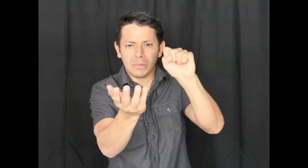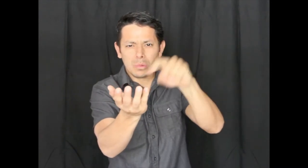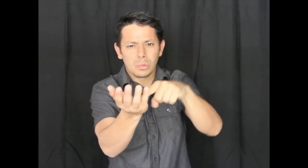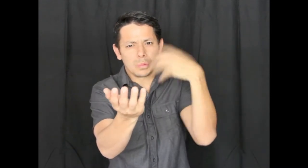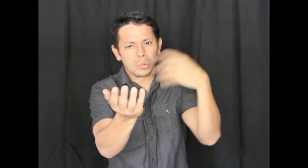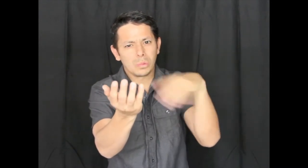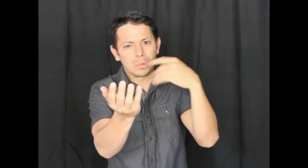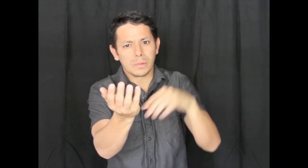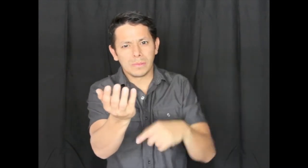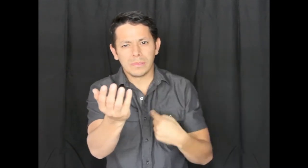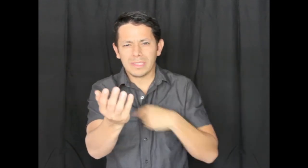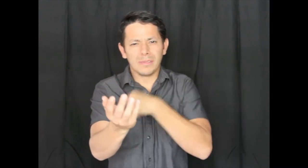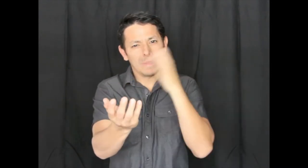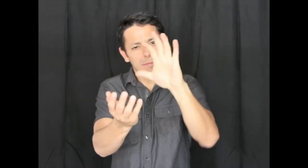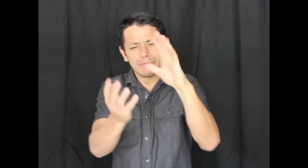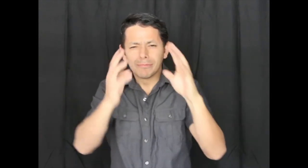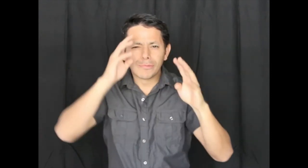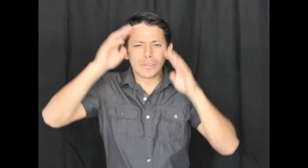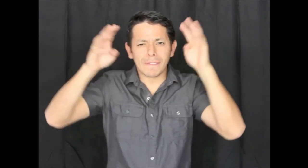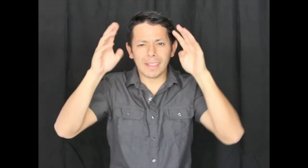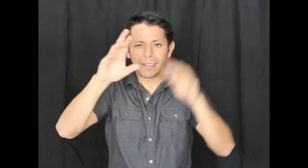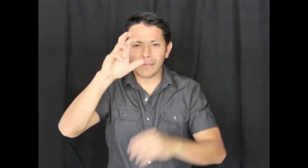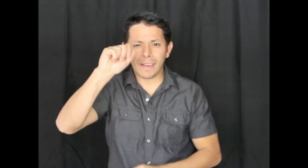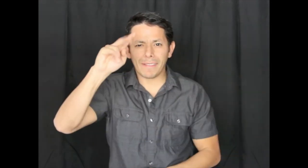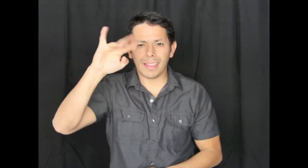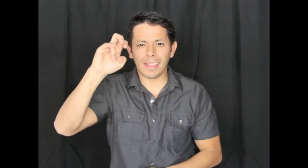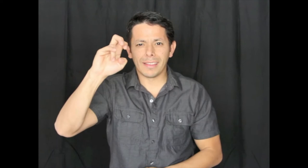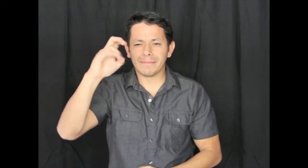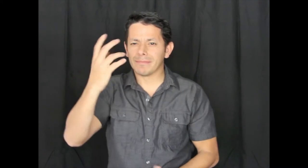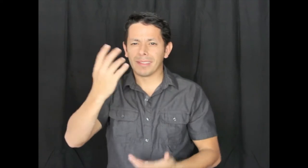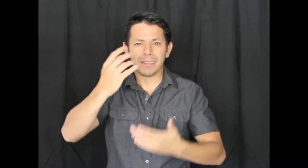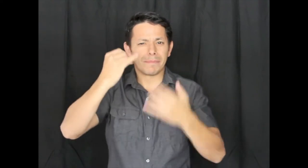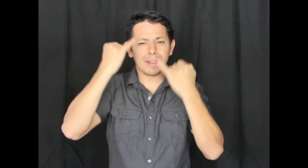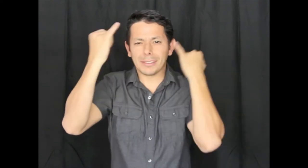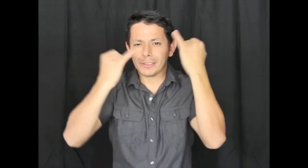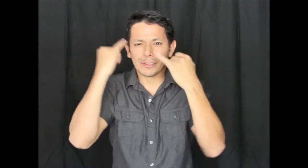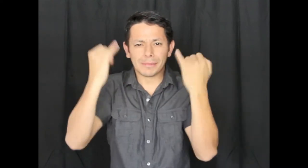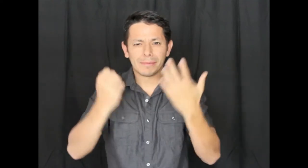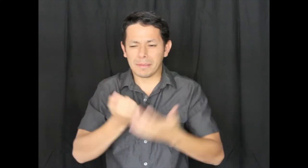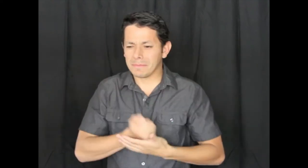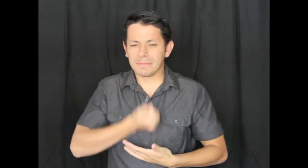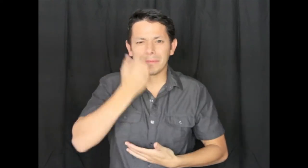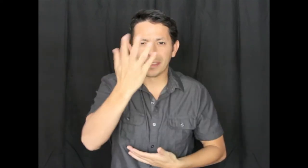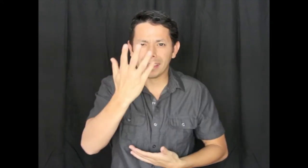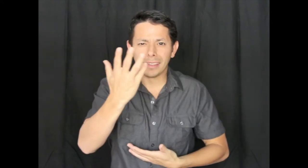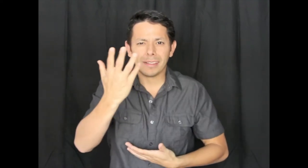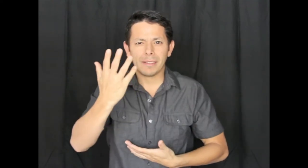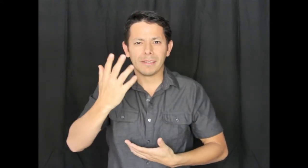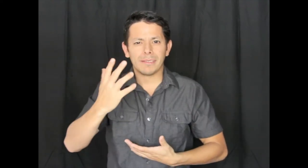This is powerful. We want your creativity imagination expression